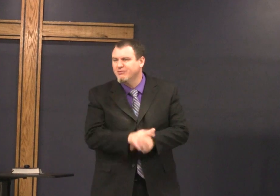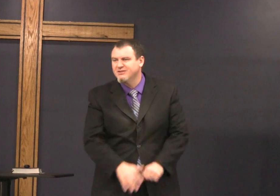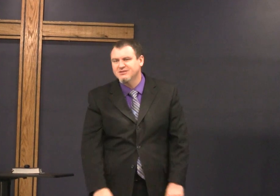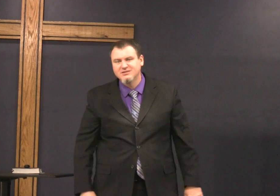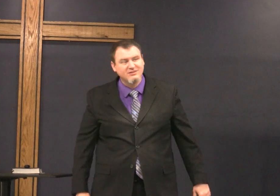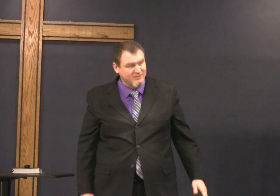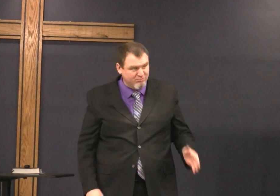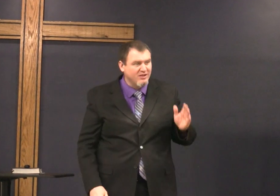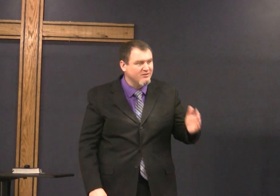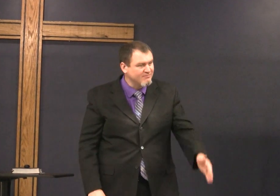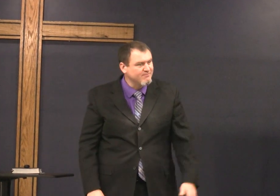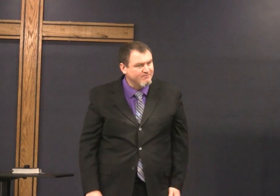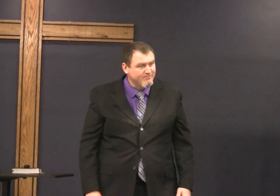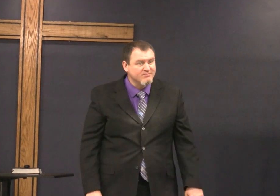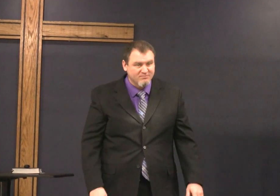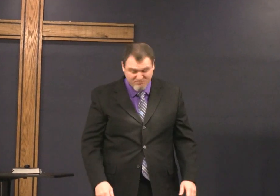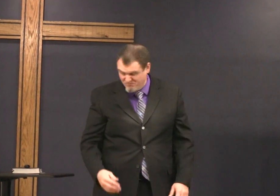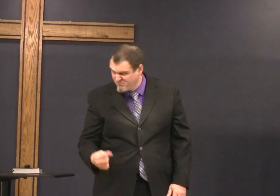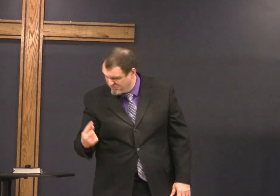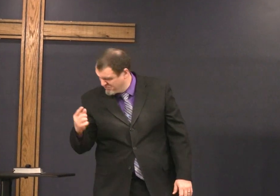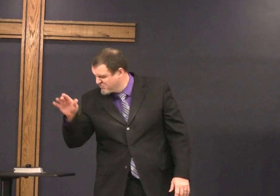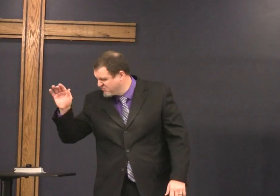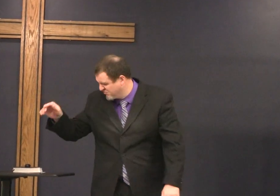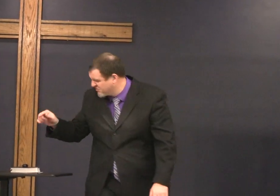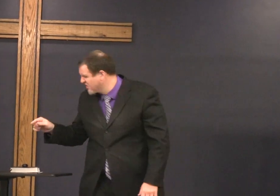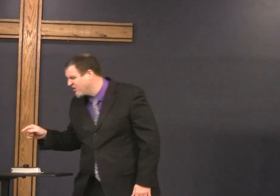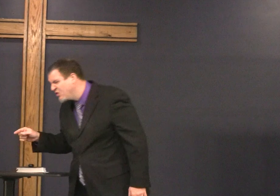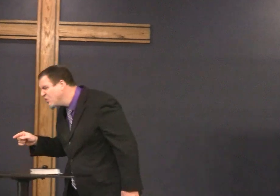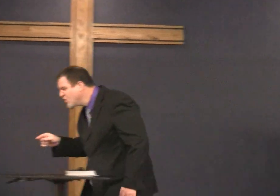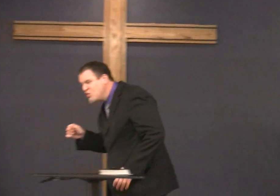I'm happy that the Lord has kept his promise thank you